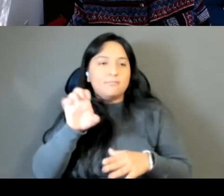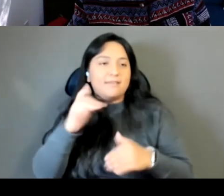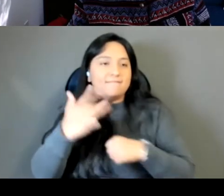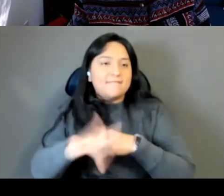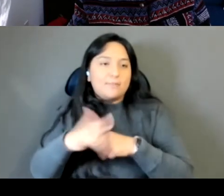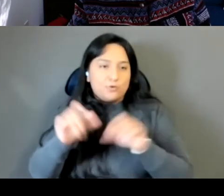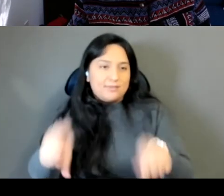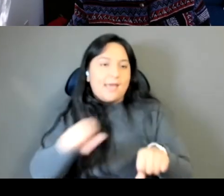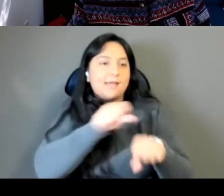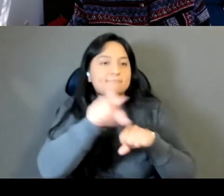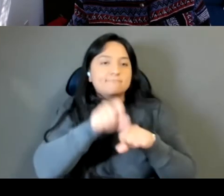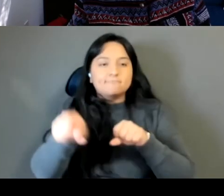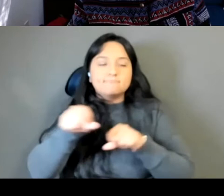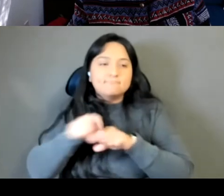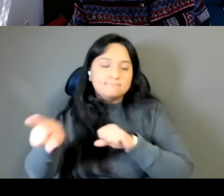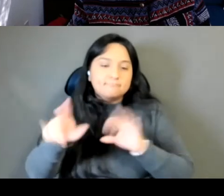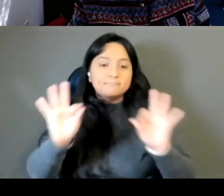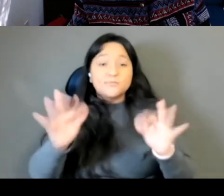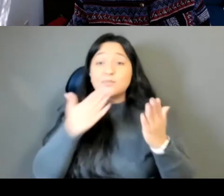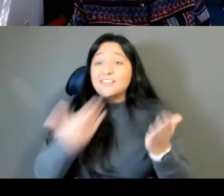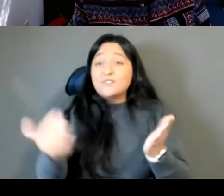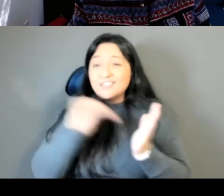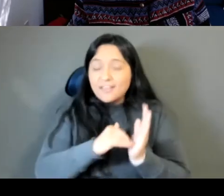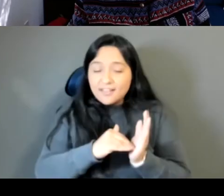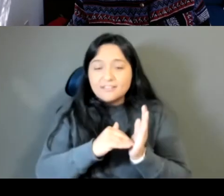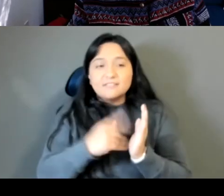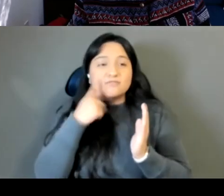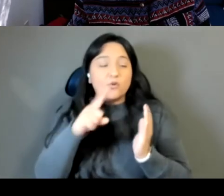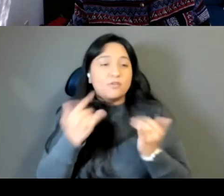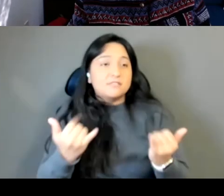Thank you all again for such a beautiful evening thank you theory for this beautiful book and